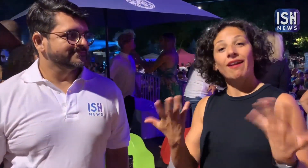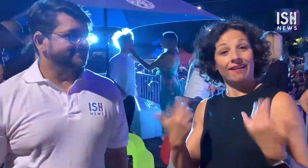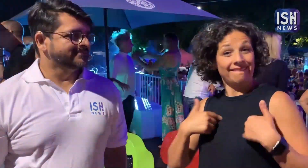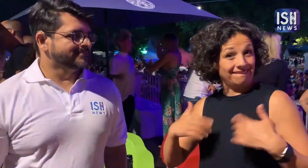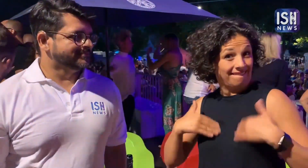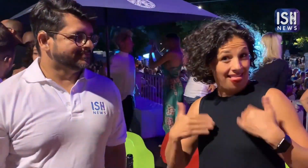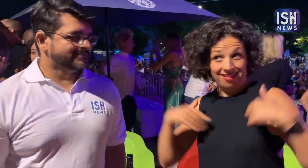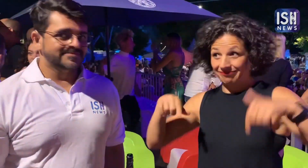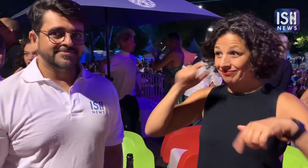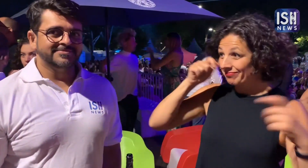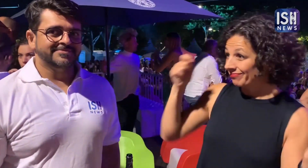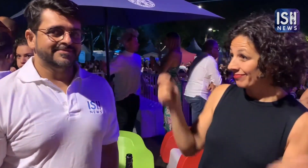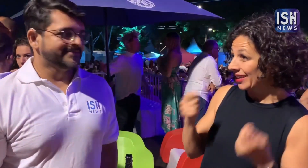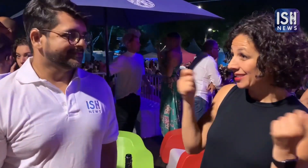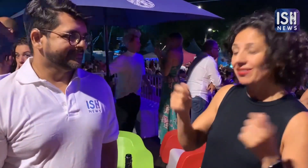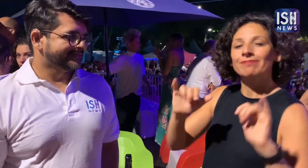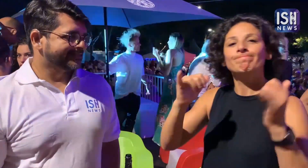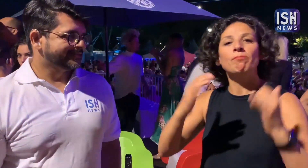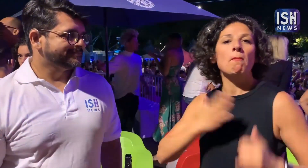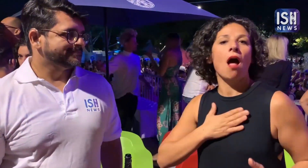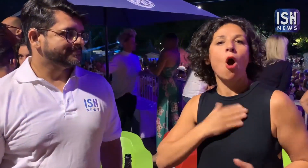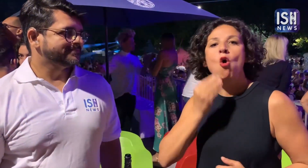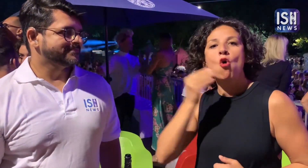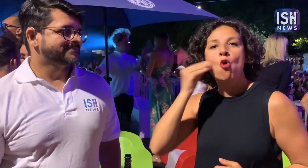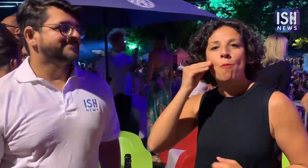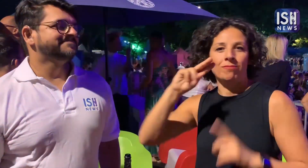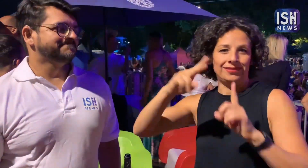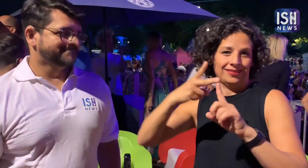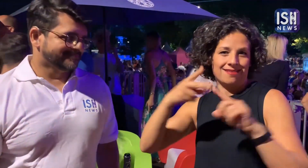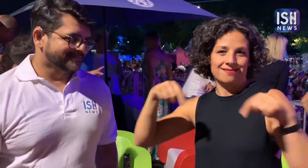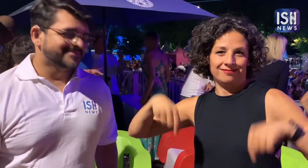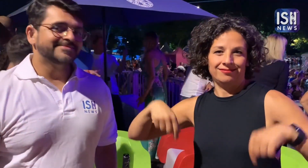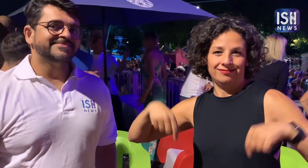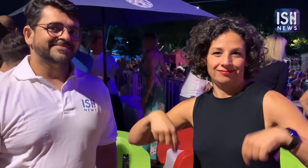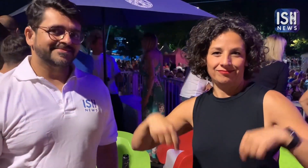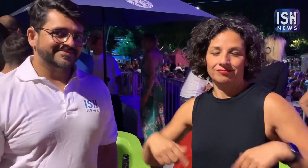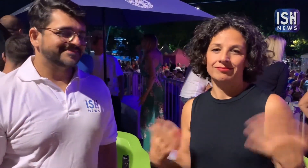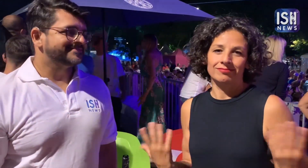I feel like this festival is my second home.